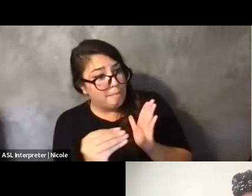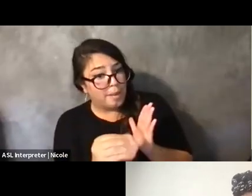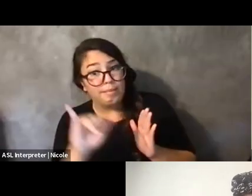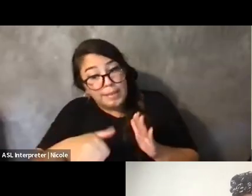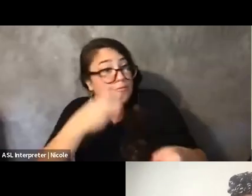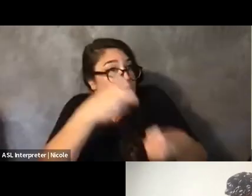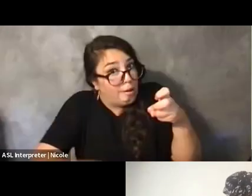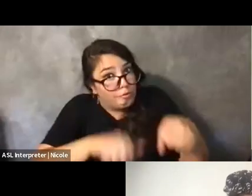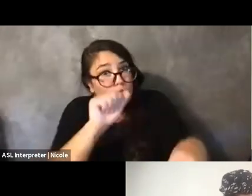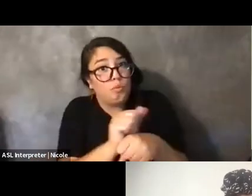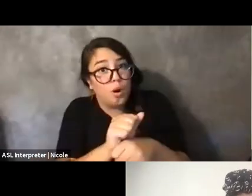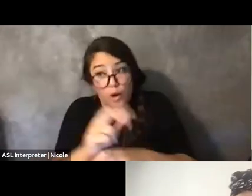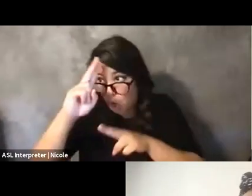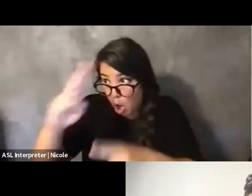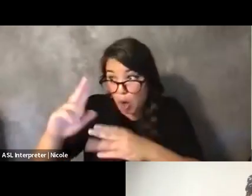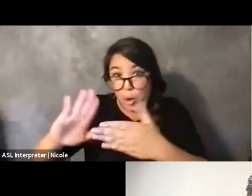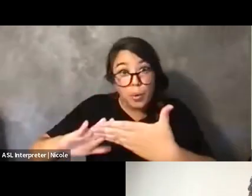That is academic work.